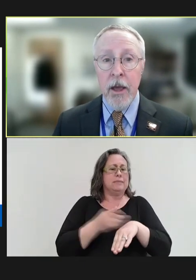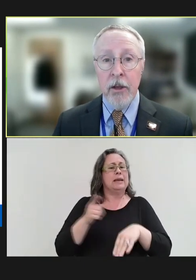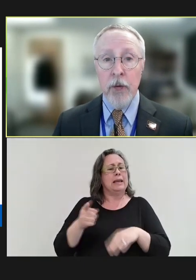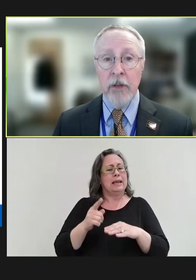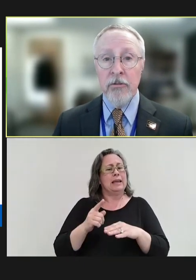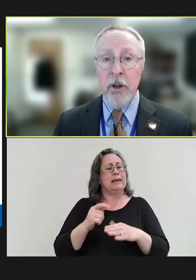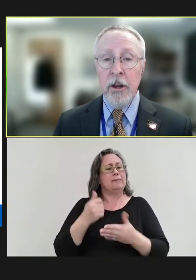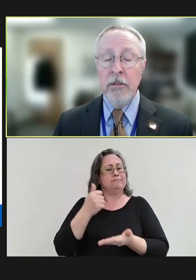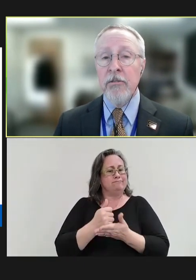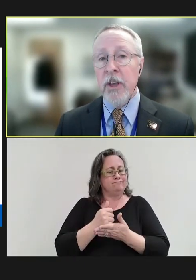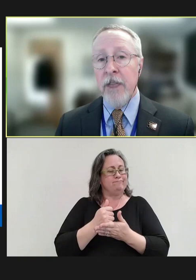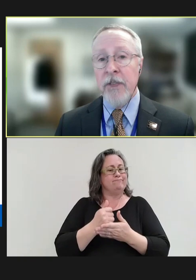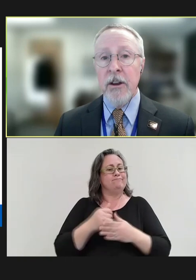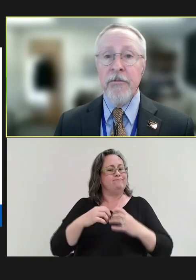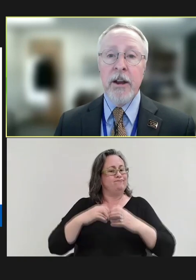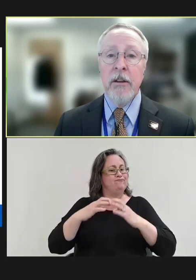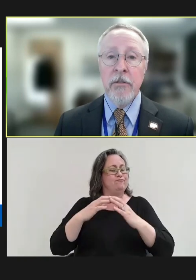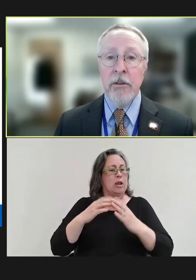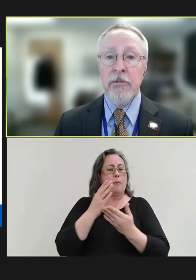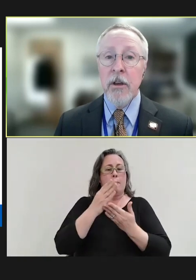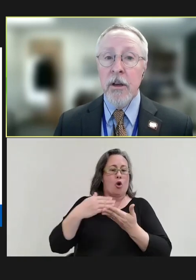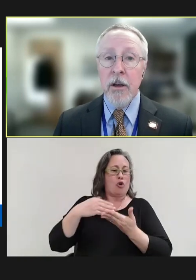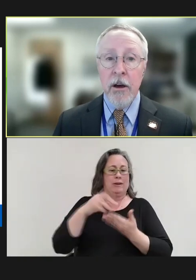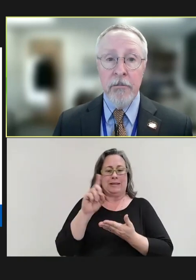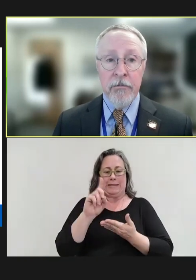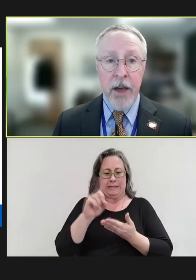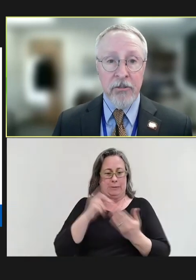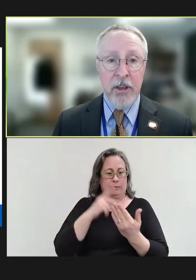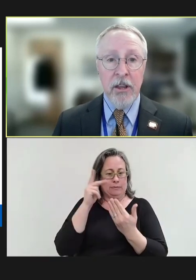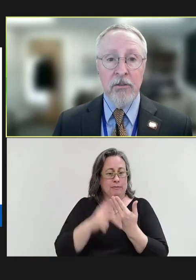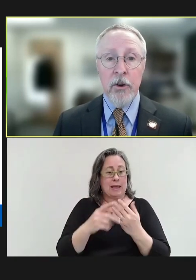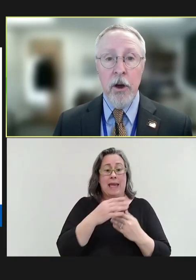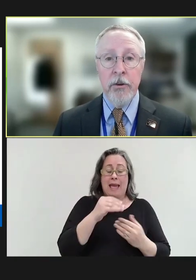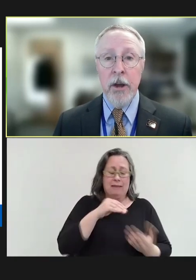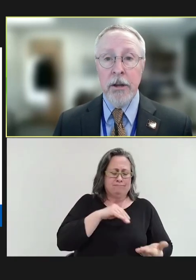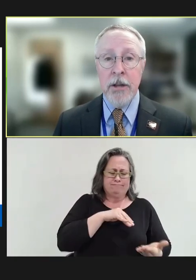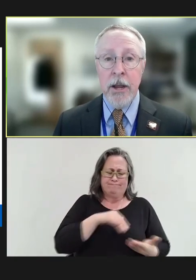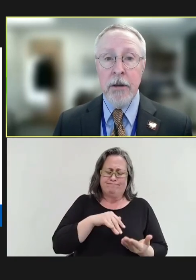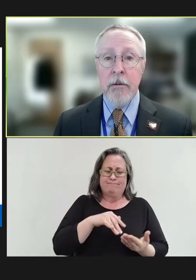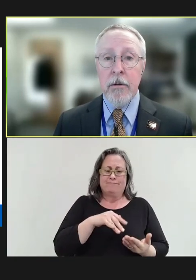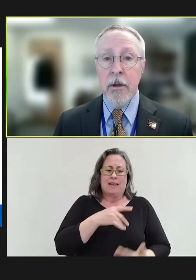as well as studied the safety and effectiveness of vaccines for COVID-19,